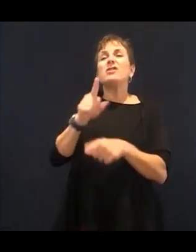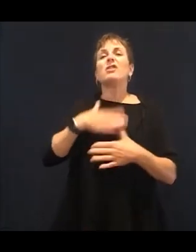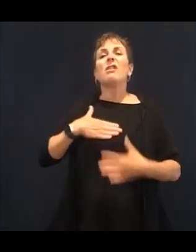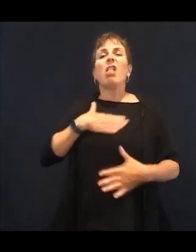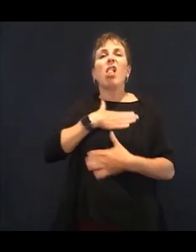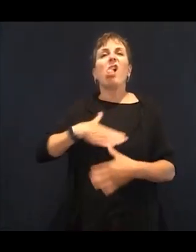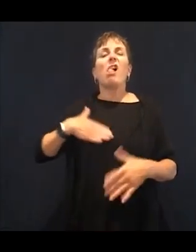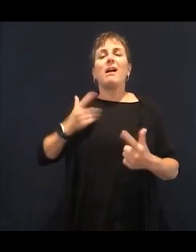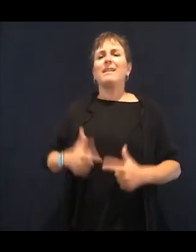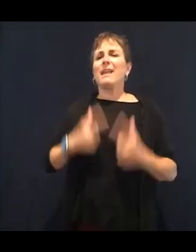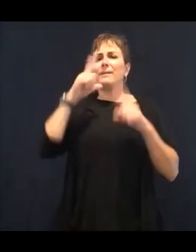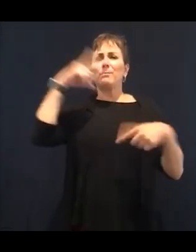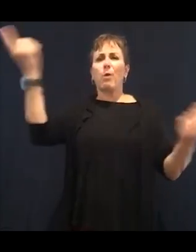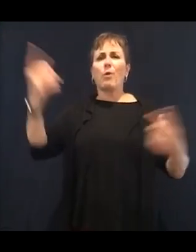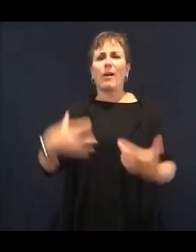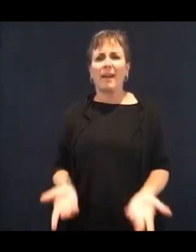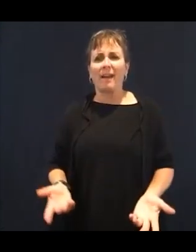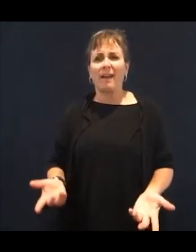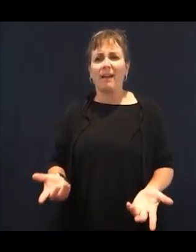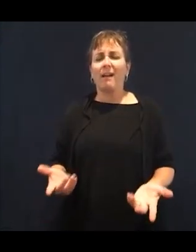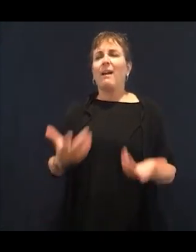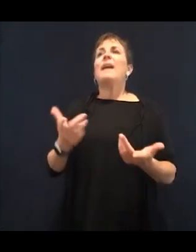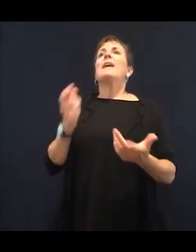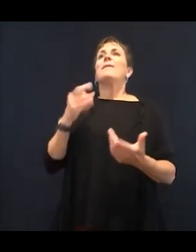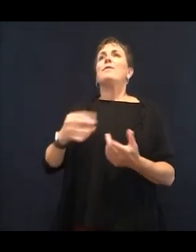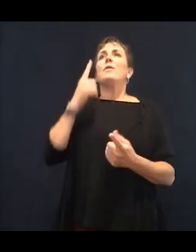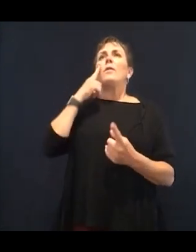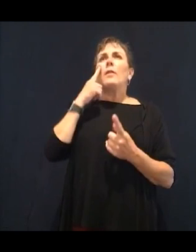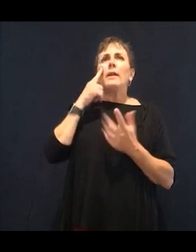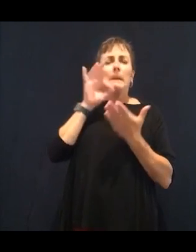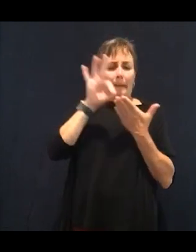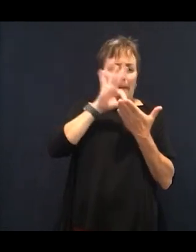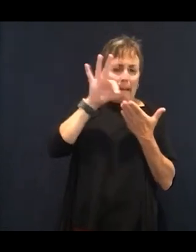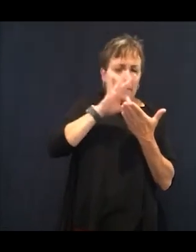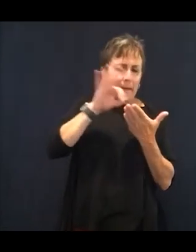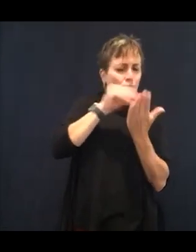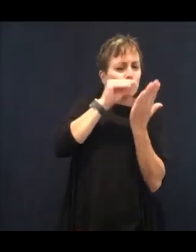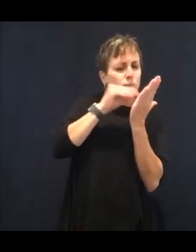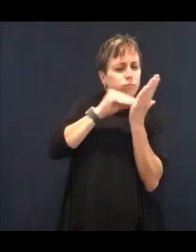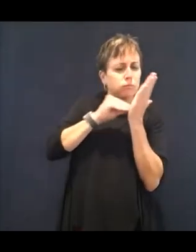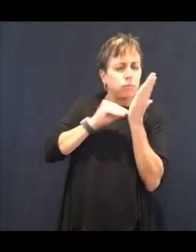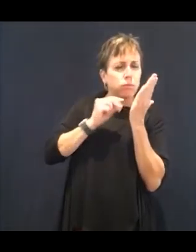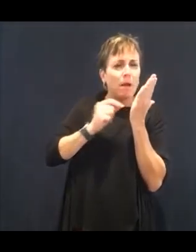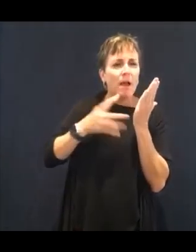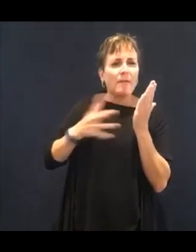that's not enjoyable, you're never going to continue to do it. So